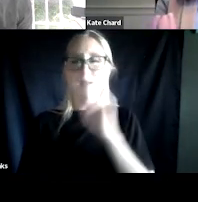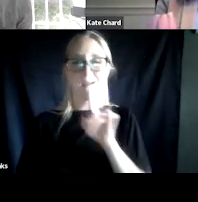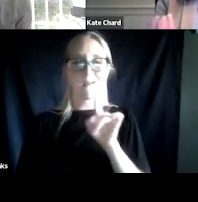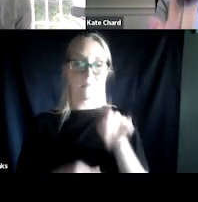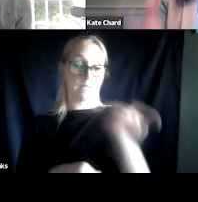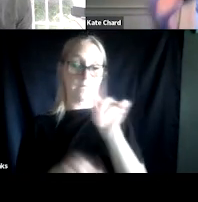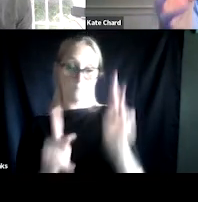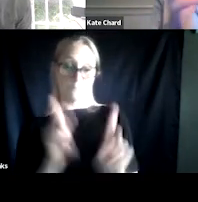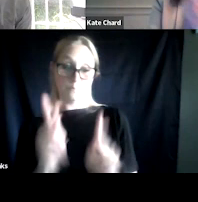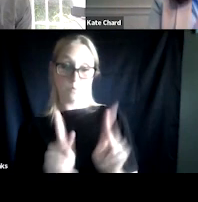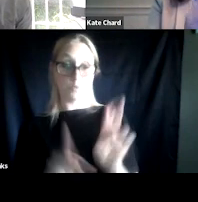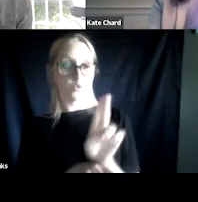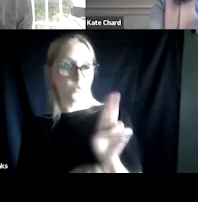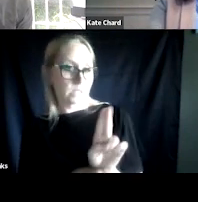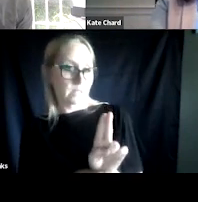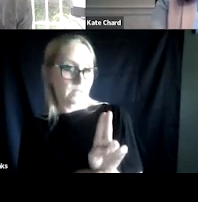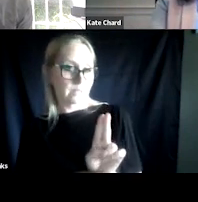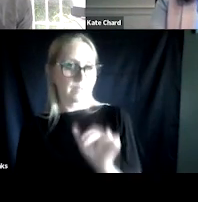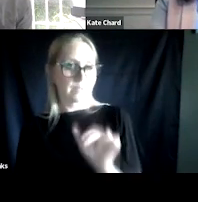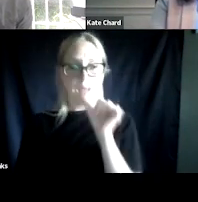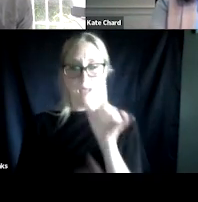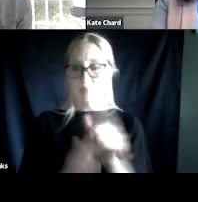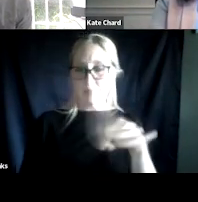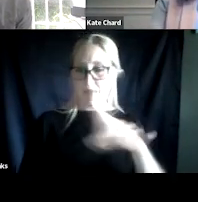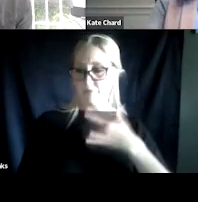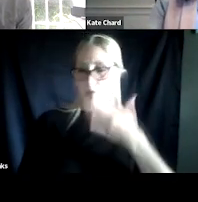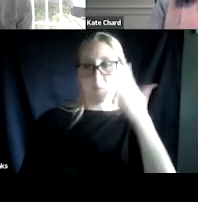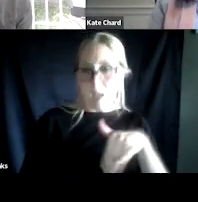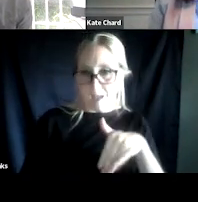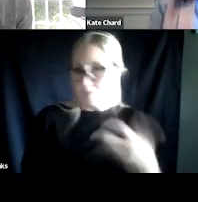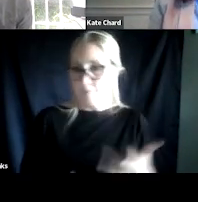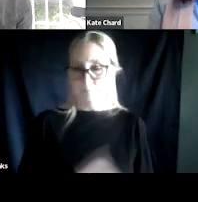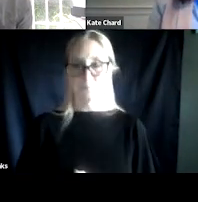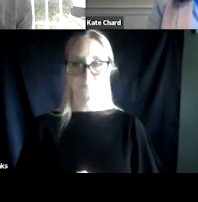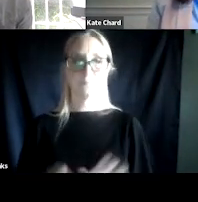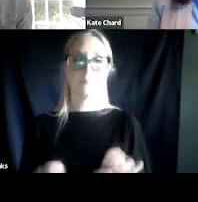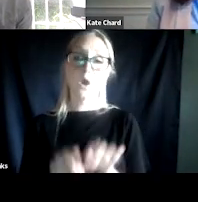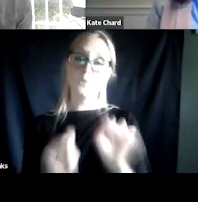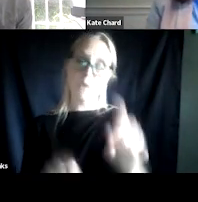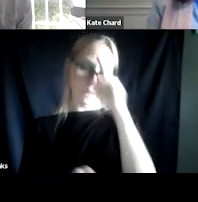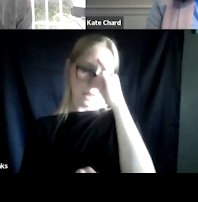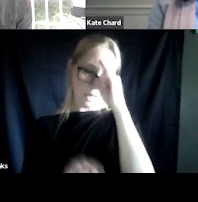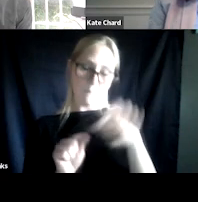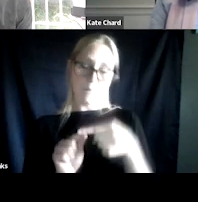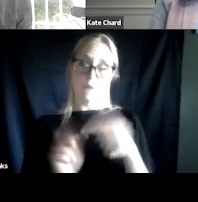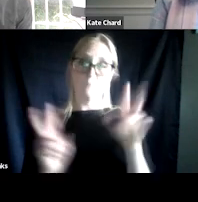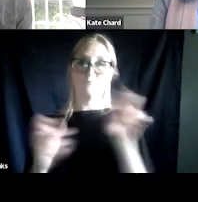and not just how they feel bad for using, right? We can also think about scheduled use. I mean, I have clients where I say